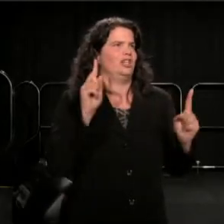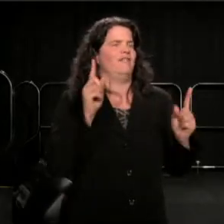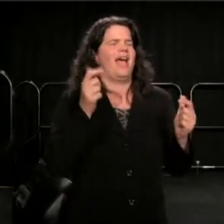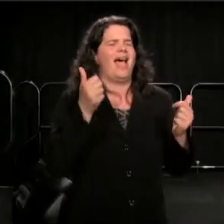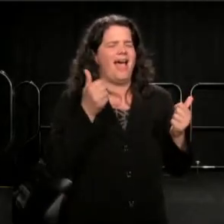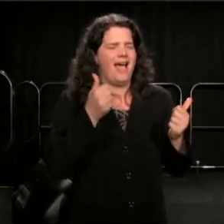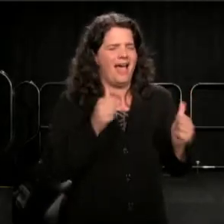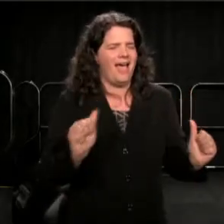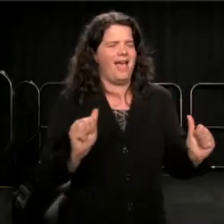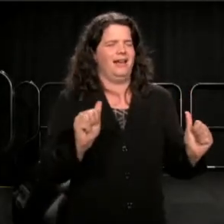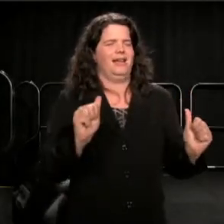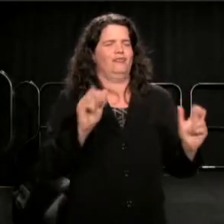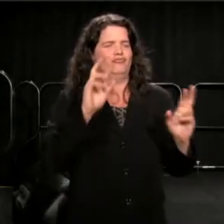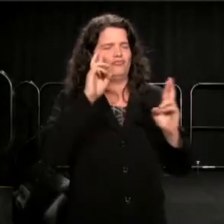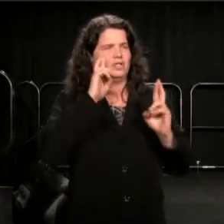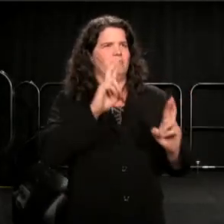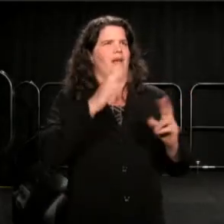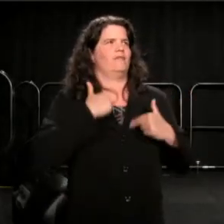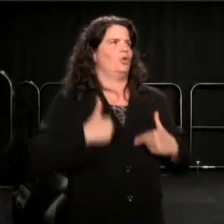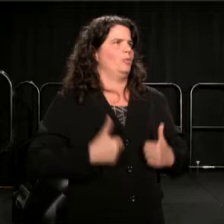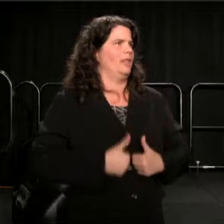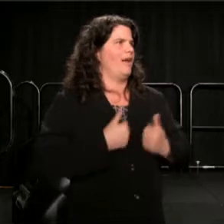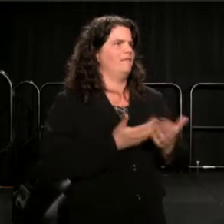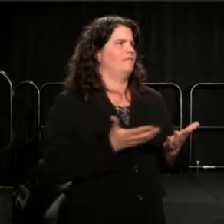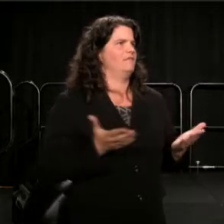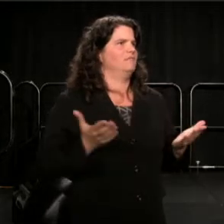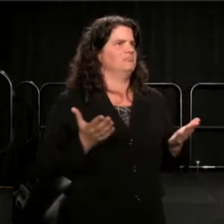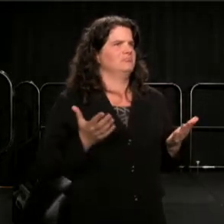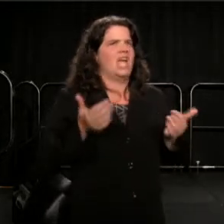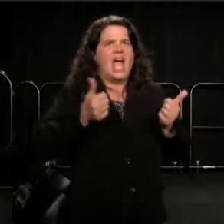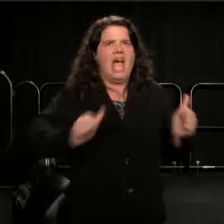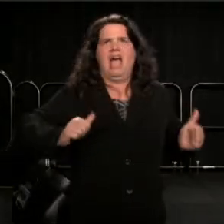for human life or any sense of history.